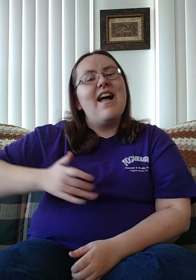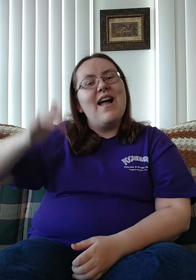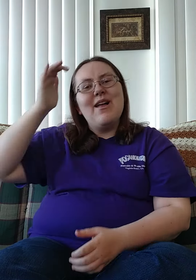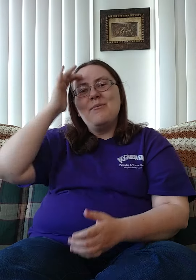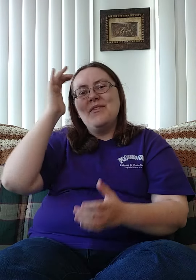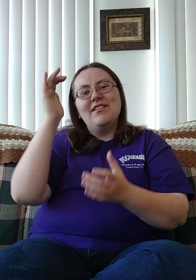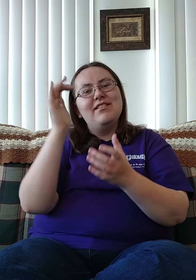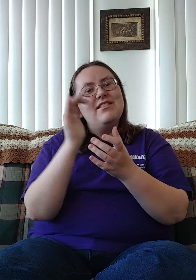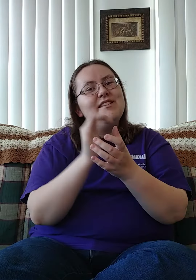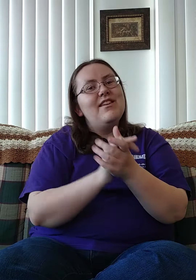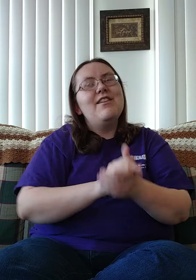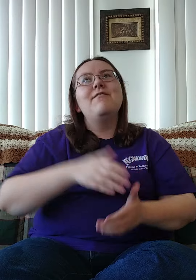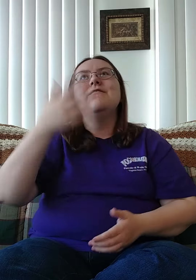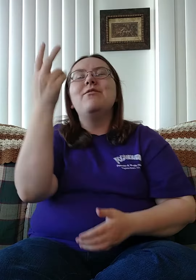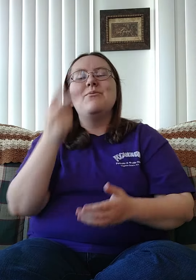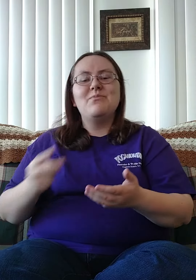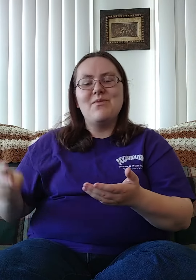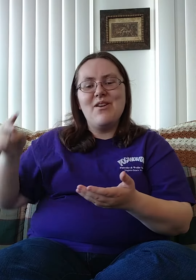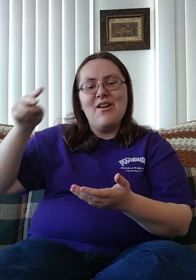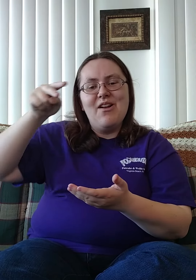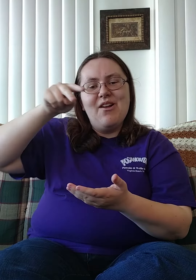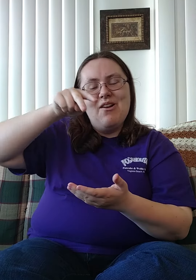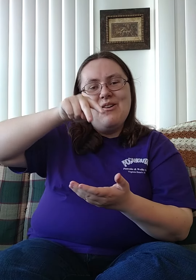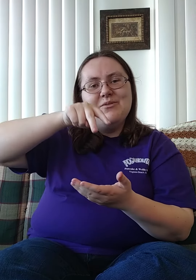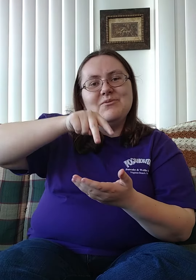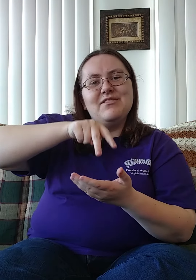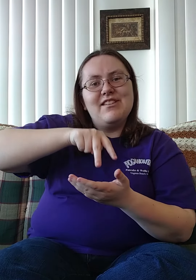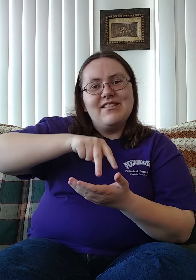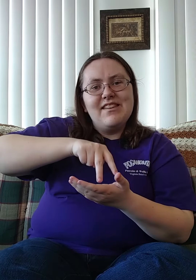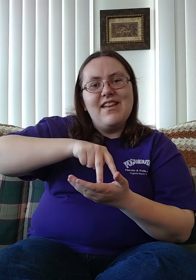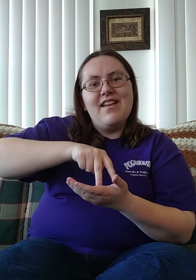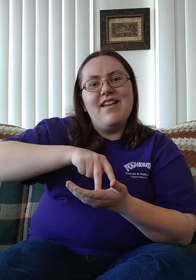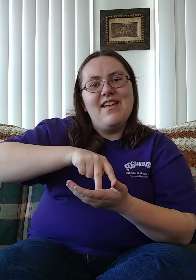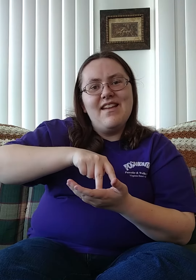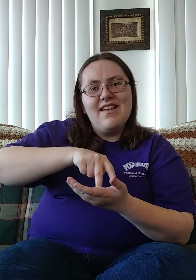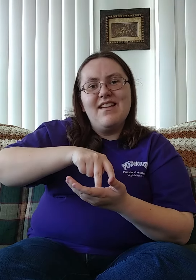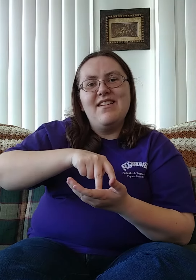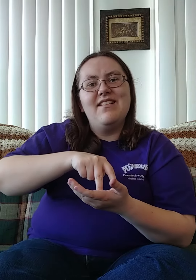I believe You rose again